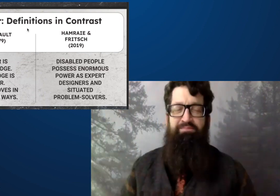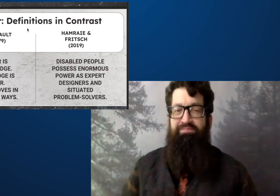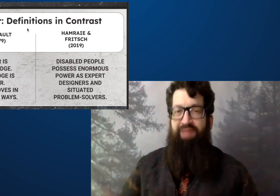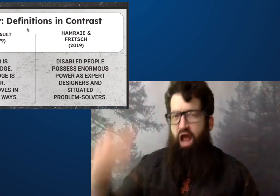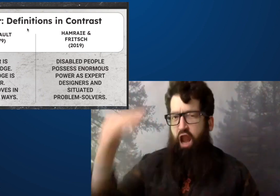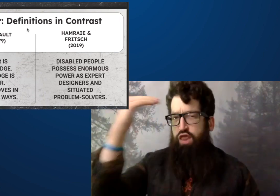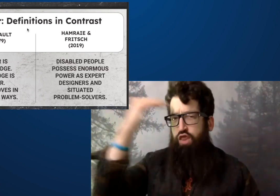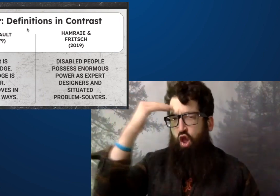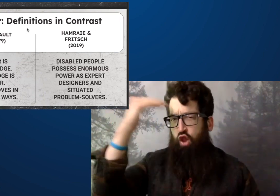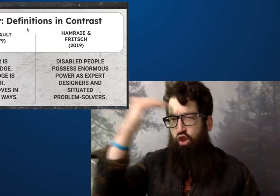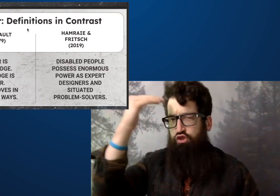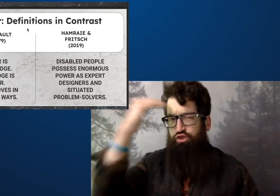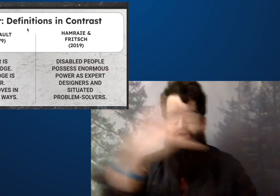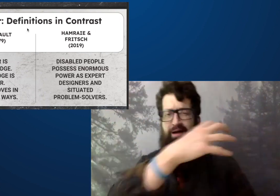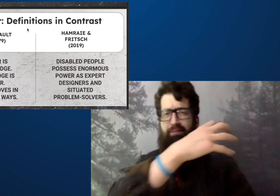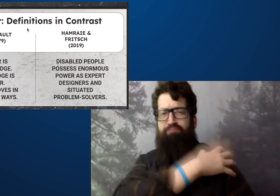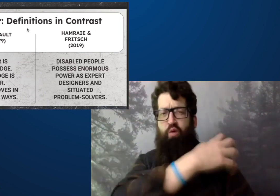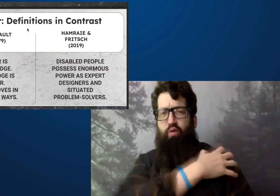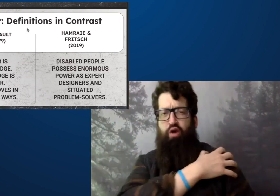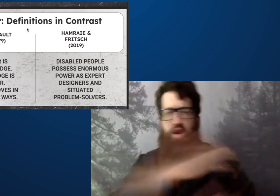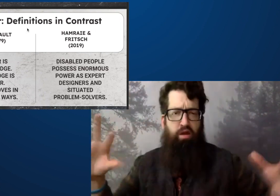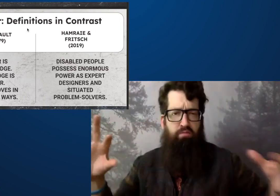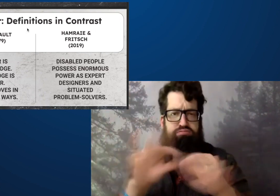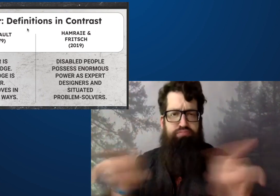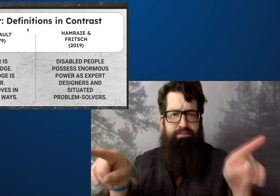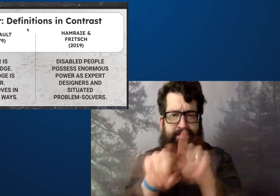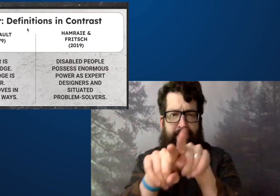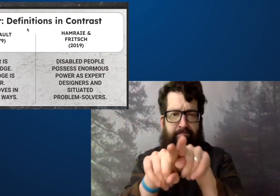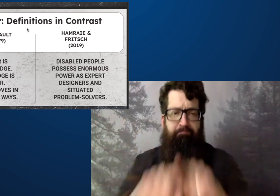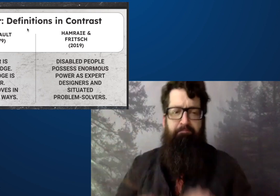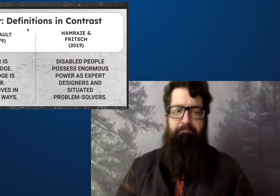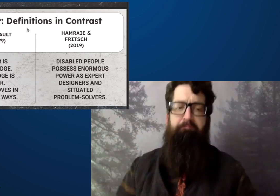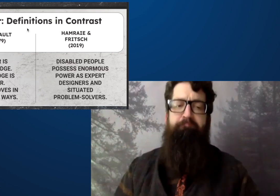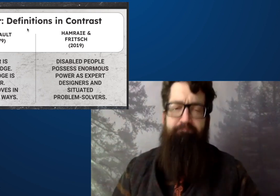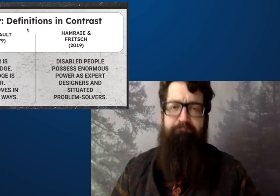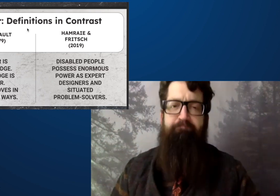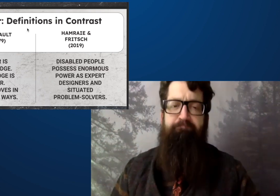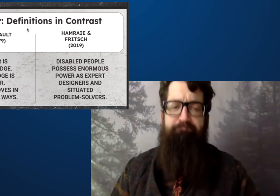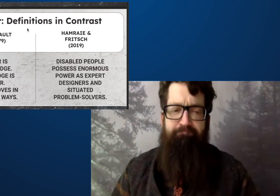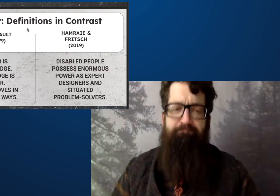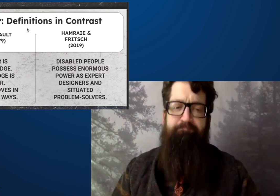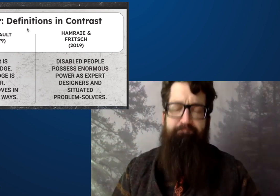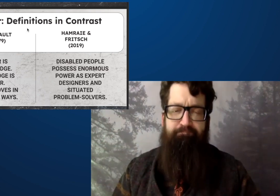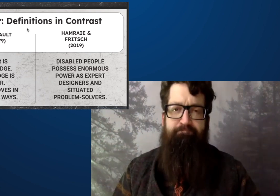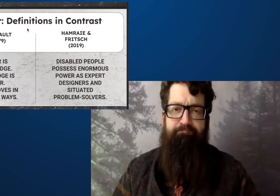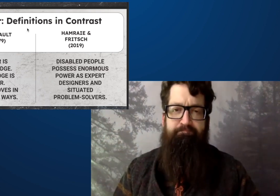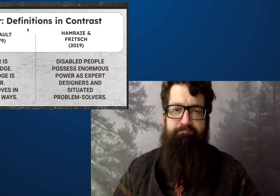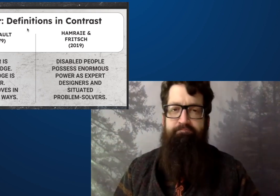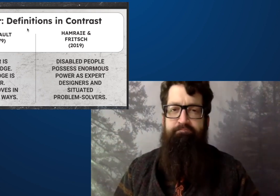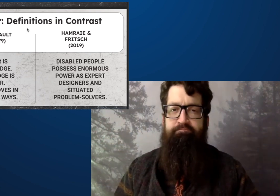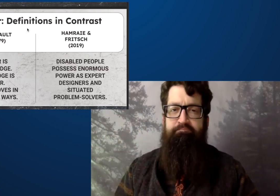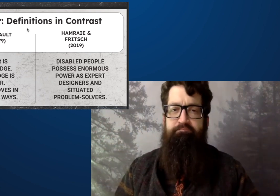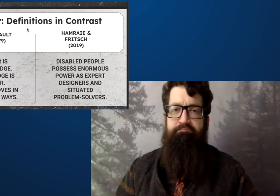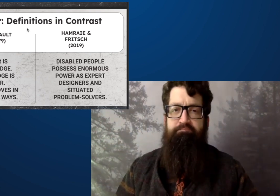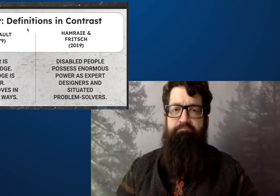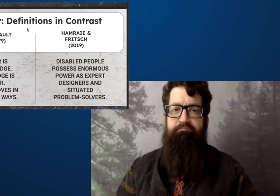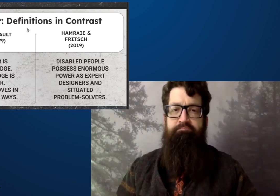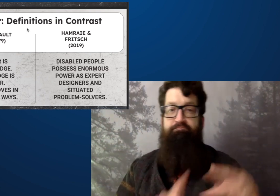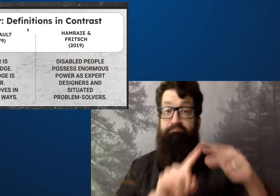Pretty sure you know the name Knowledge is Power. I know the phrase knowledge is Power. Power is knowledge.